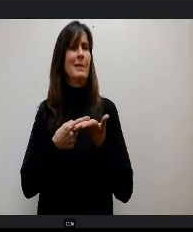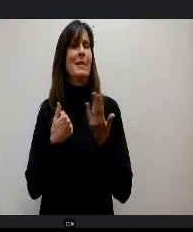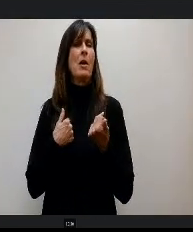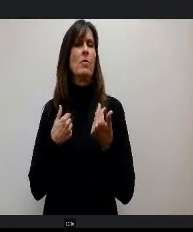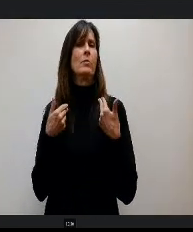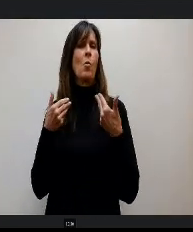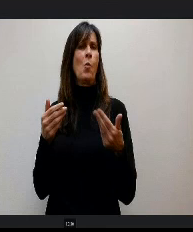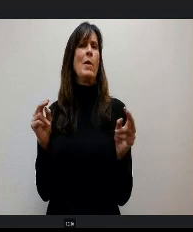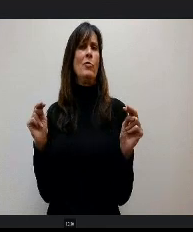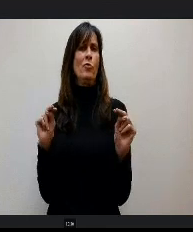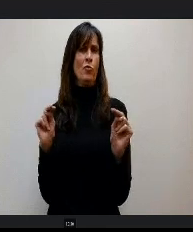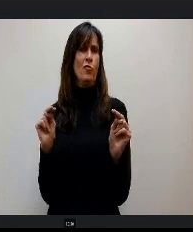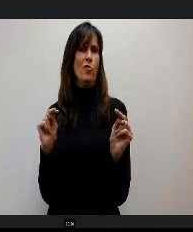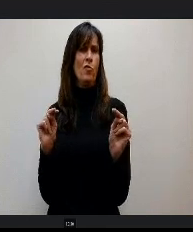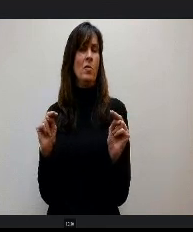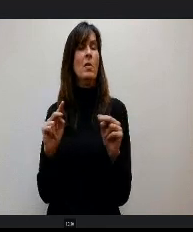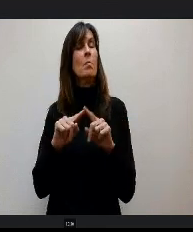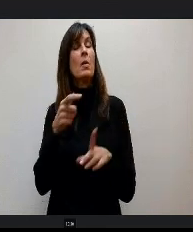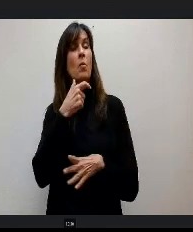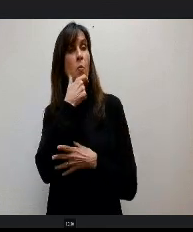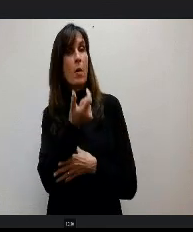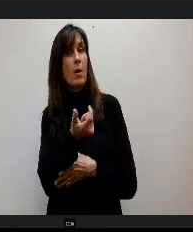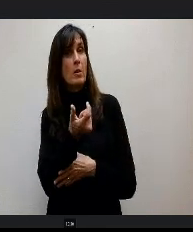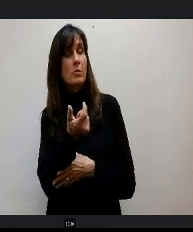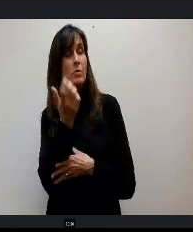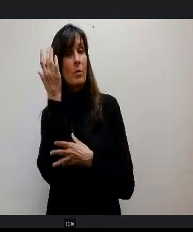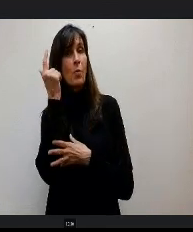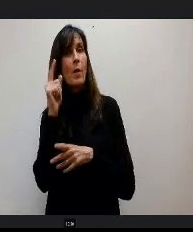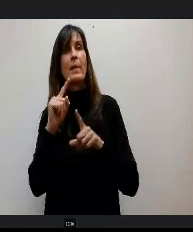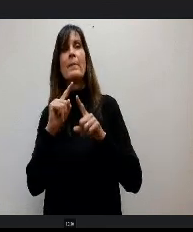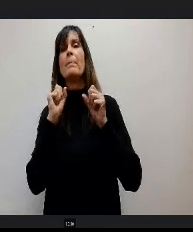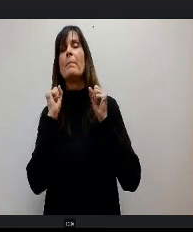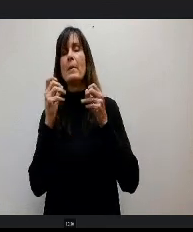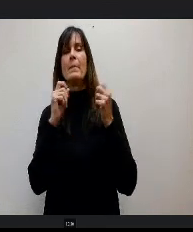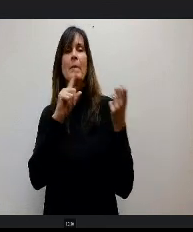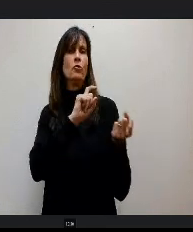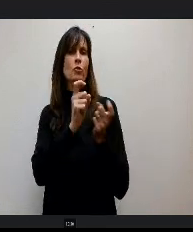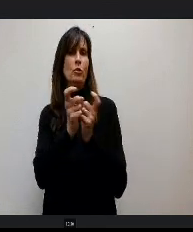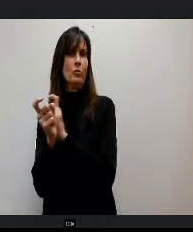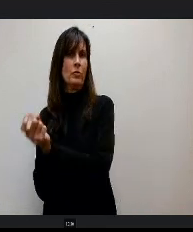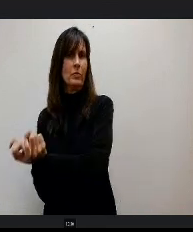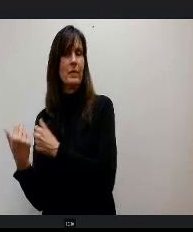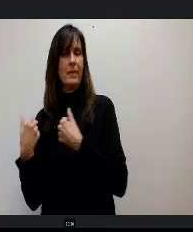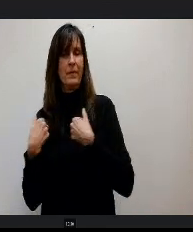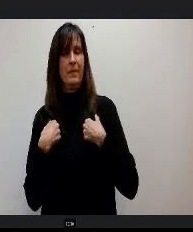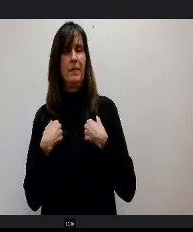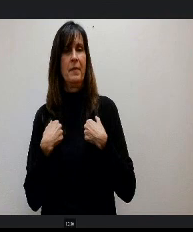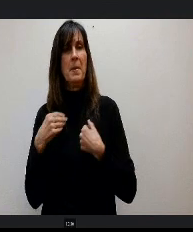t's monitor it because there's been so many different changes and Becky had a chance and I want to thank you for